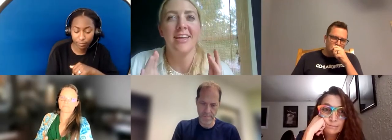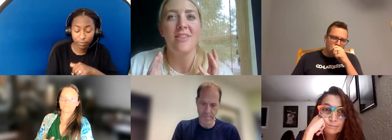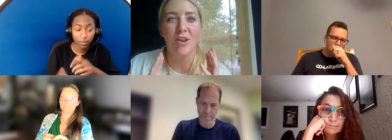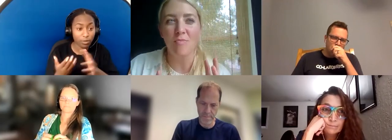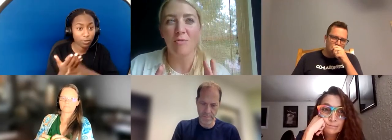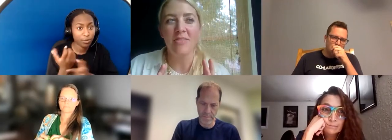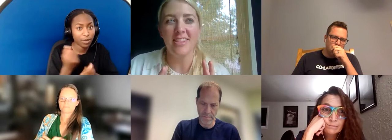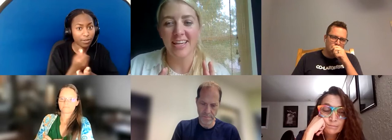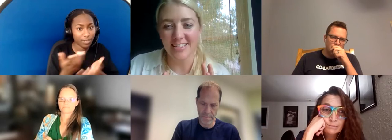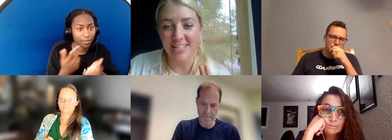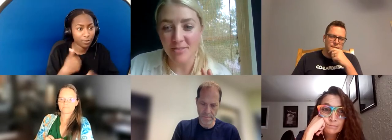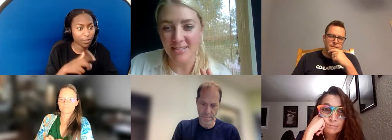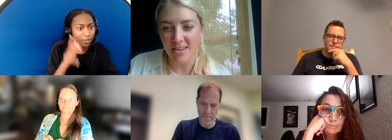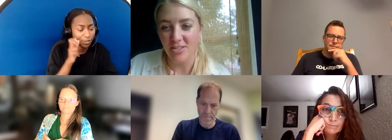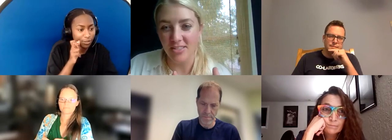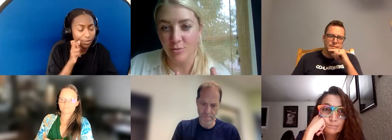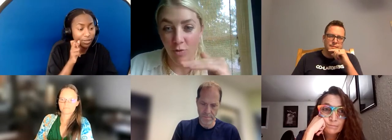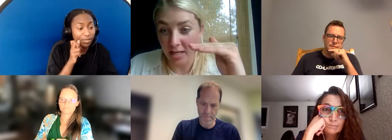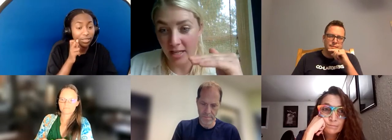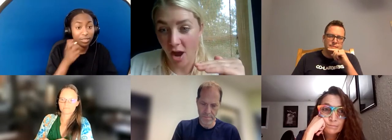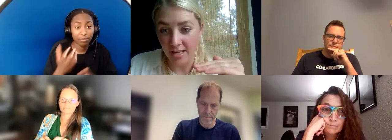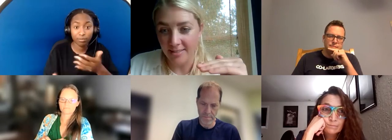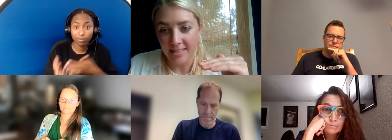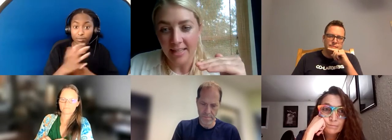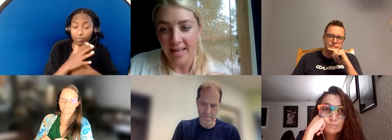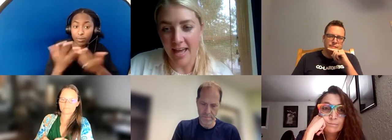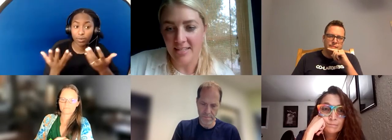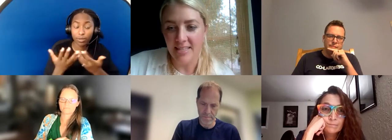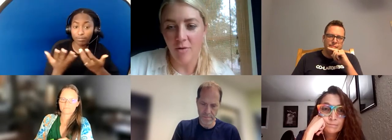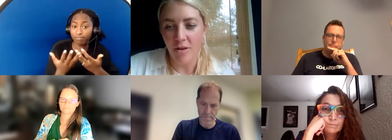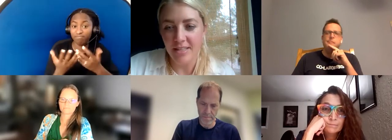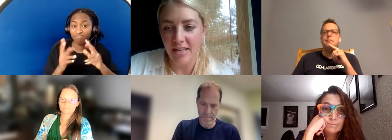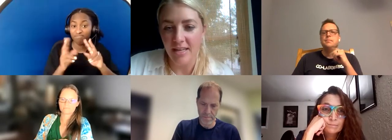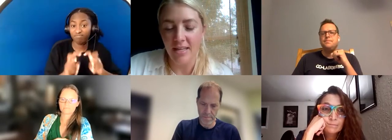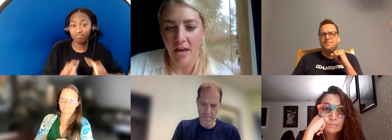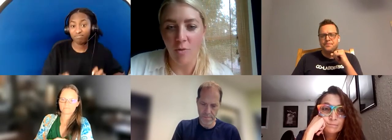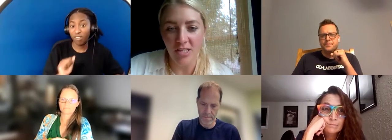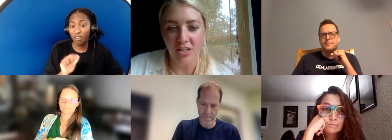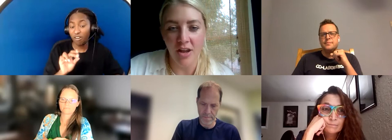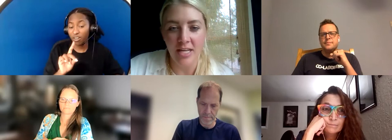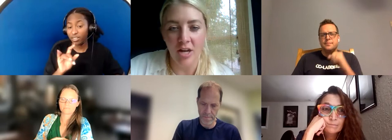the number one thing seems to be running an audit; and that was a question on here,